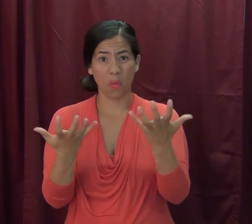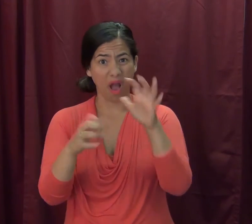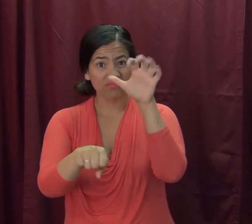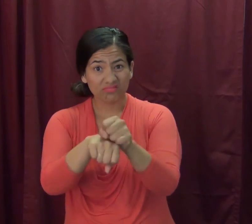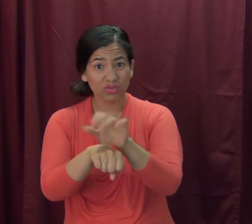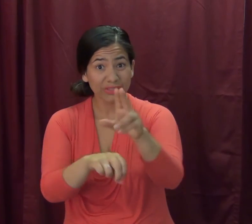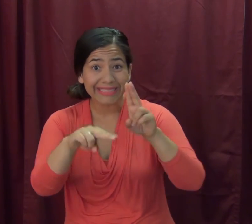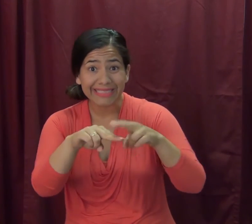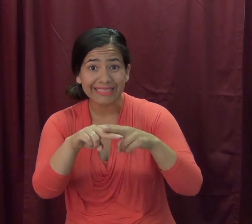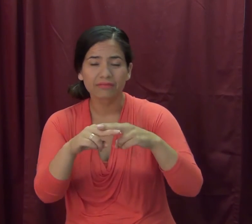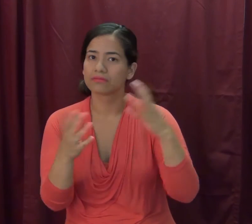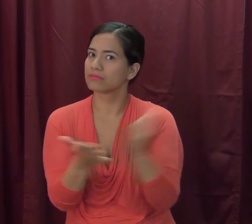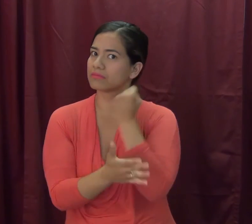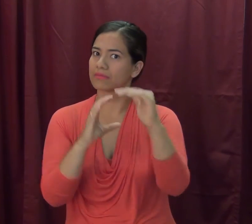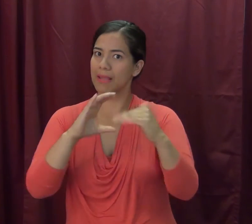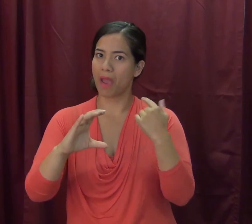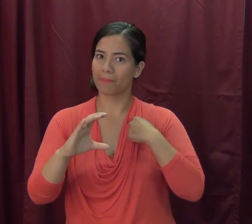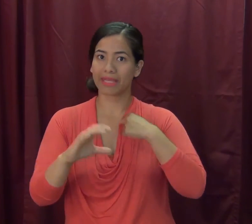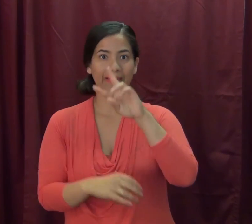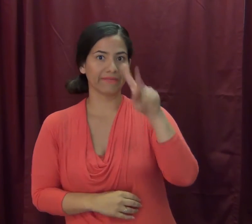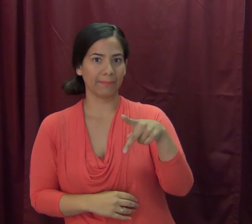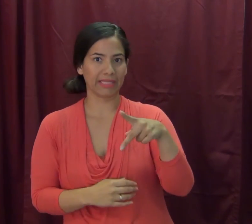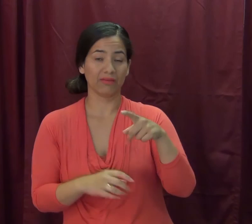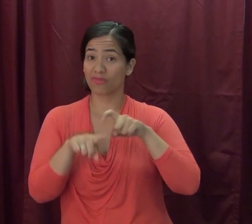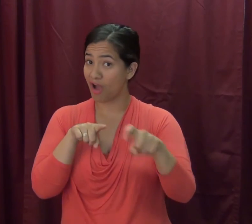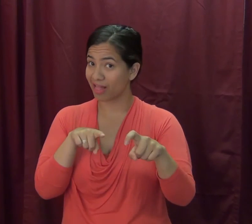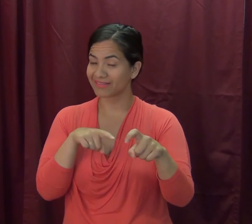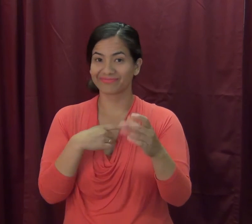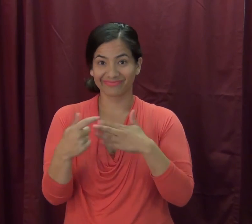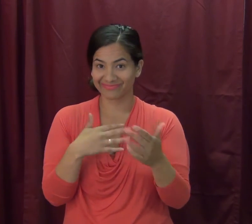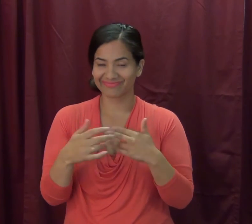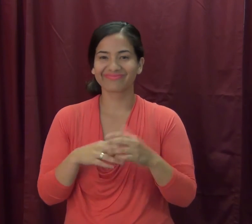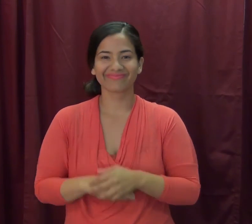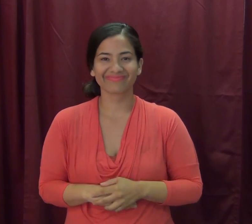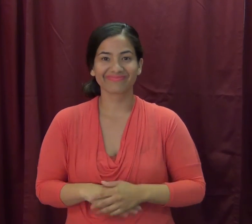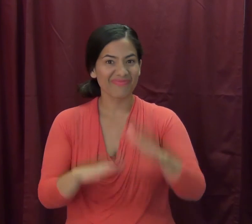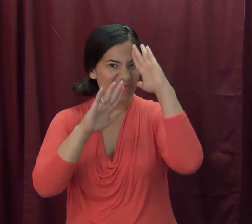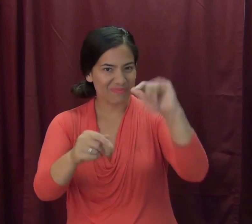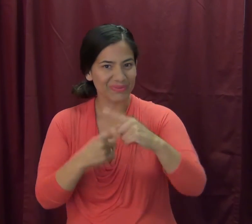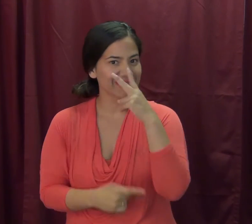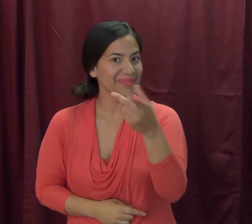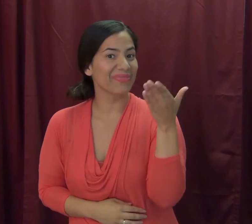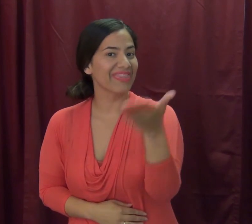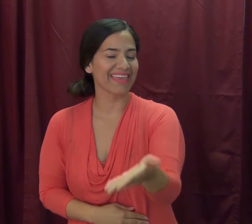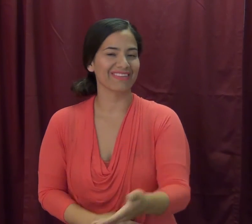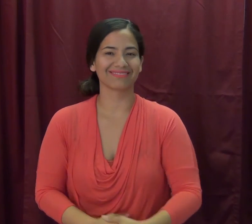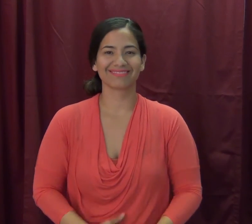Want to reserve your seats? Contact me! Hope to see you there!